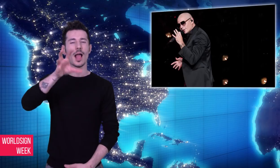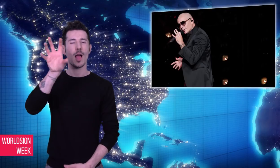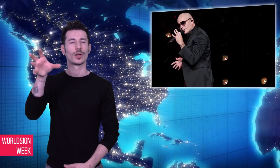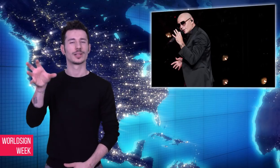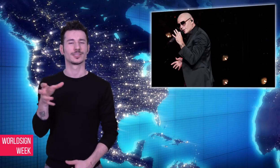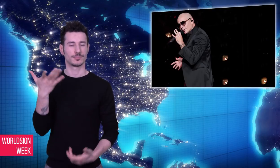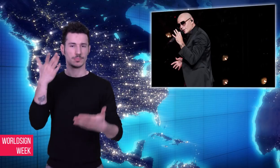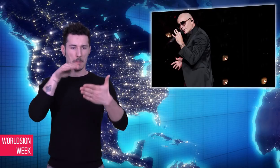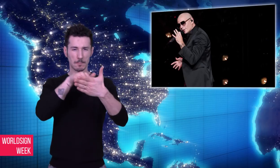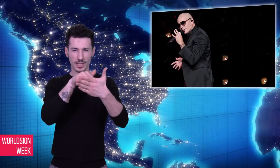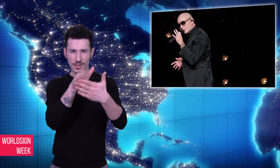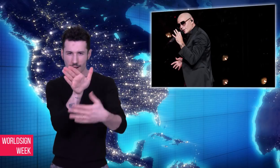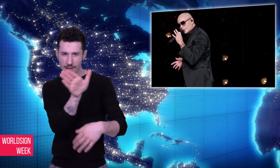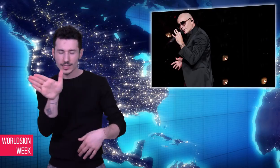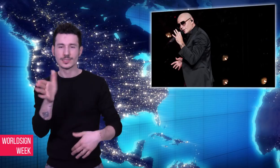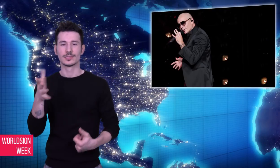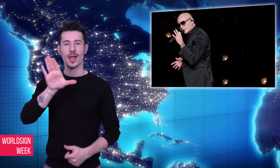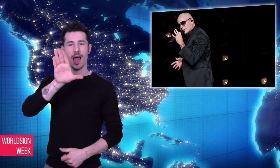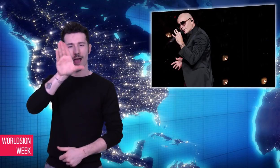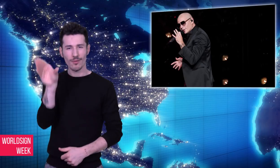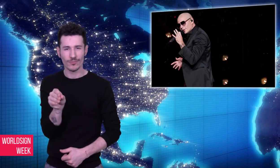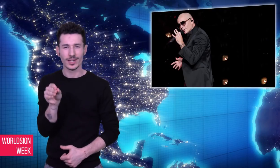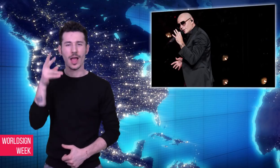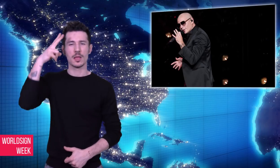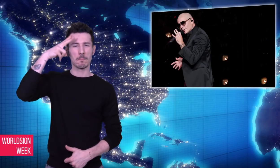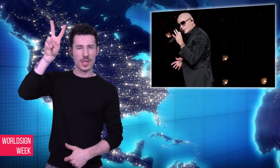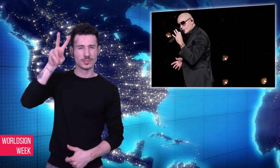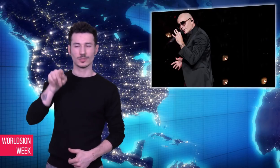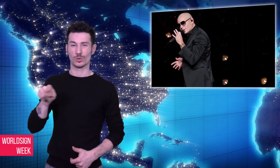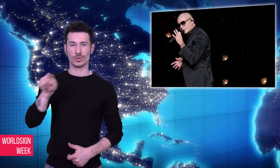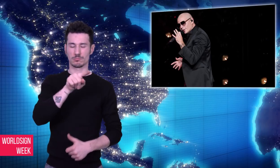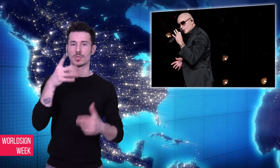Droughts and aging infrastructure have